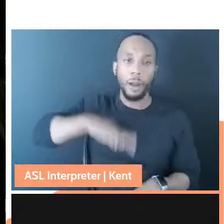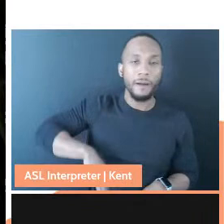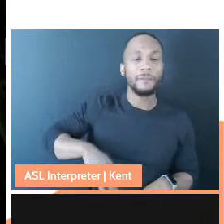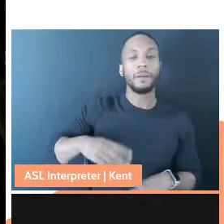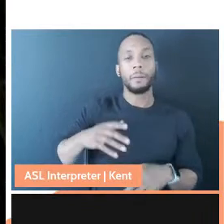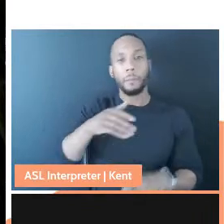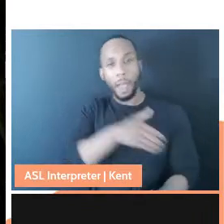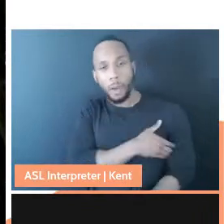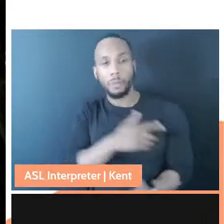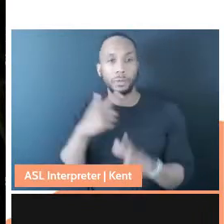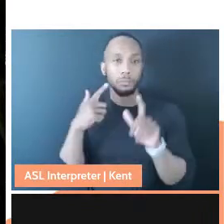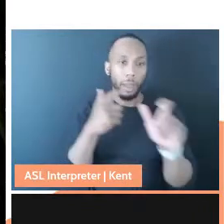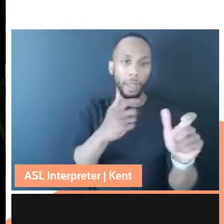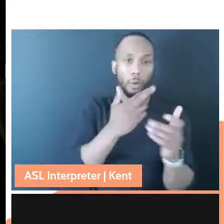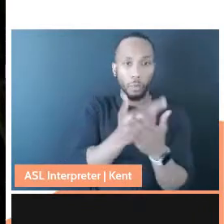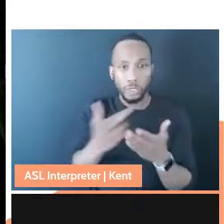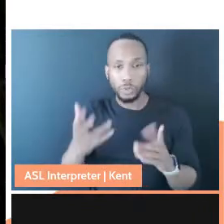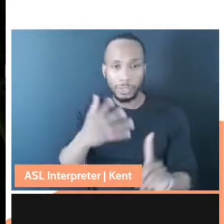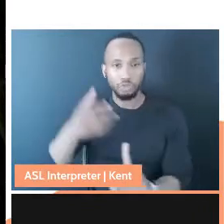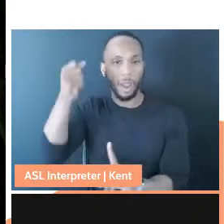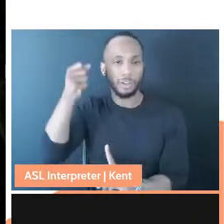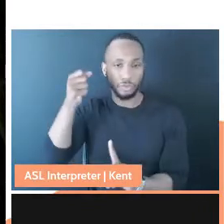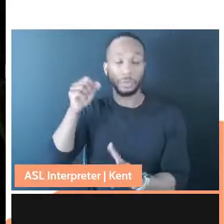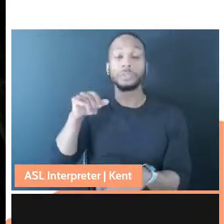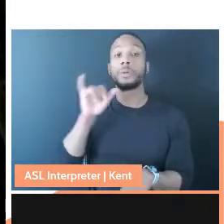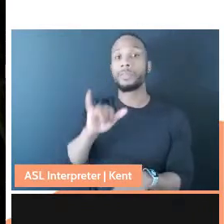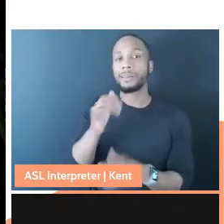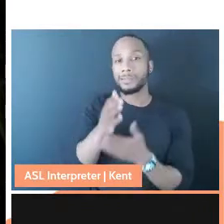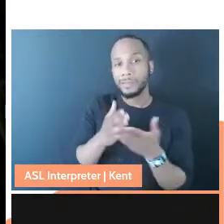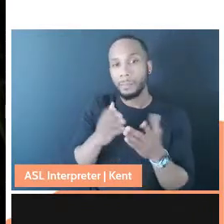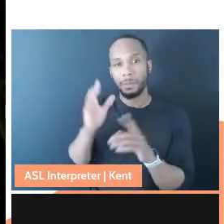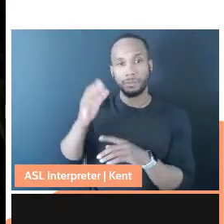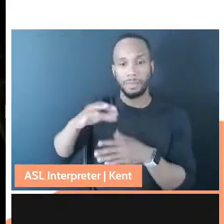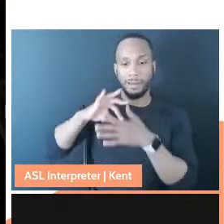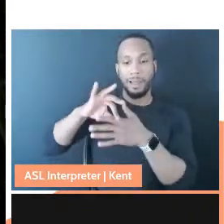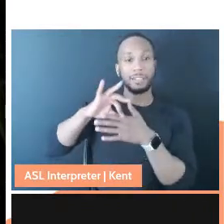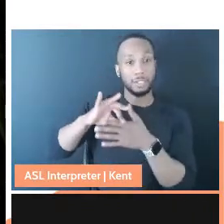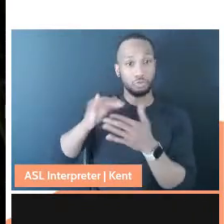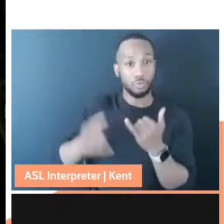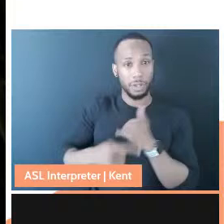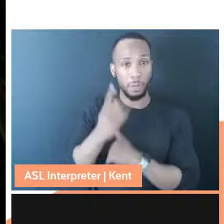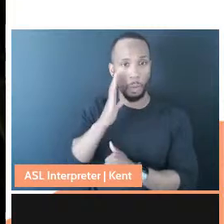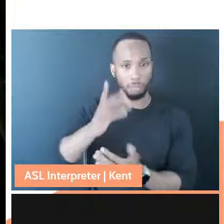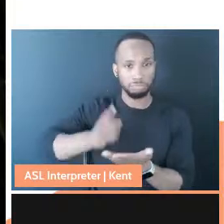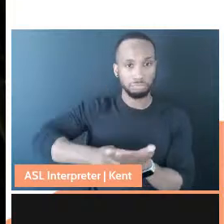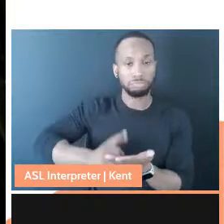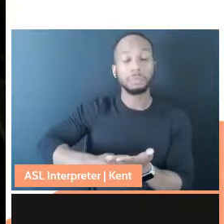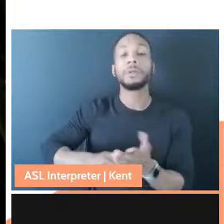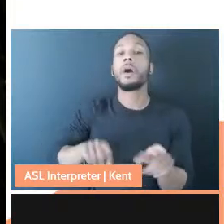or resource extraction. That's some of the context we step into. We also want to just name, and